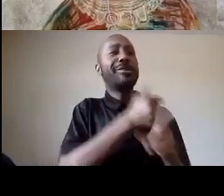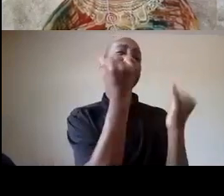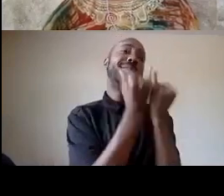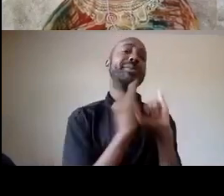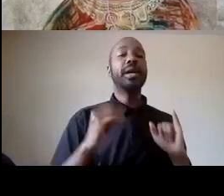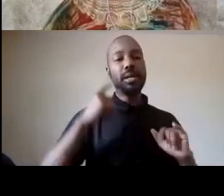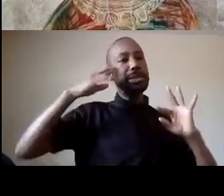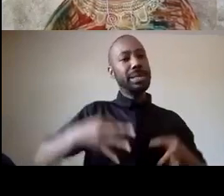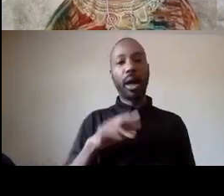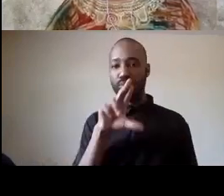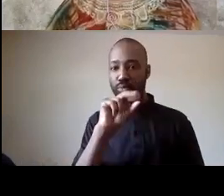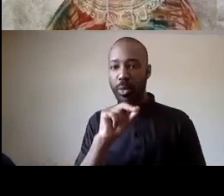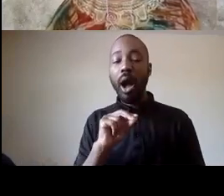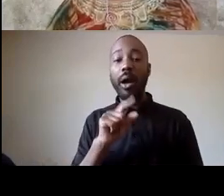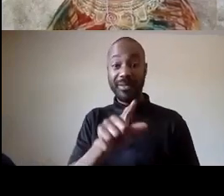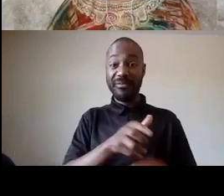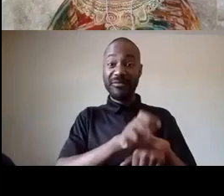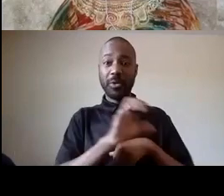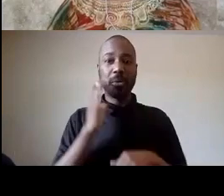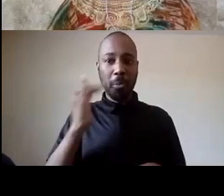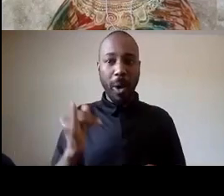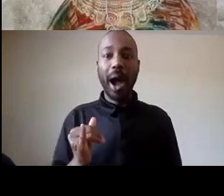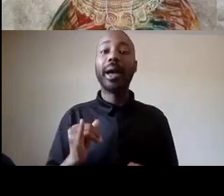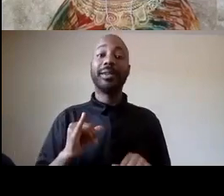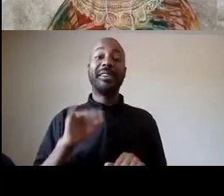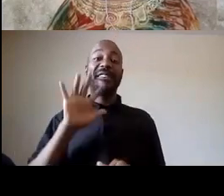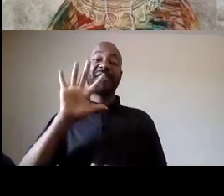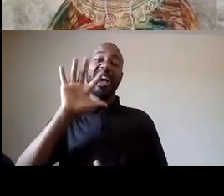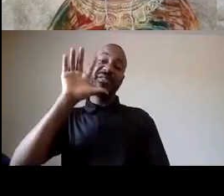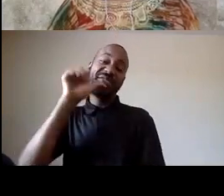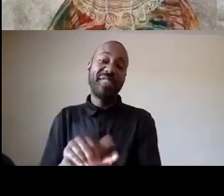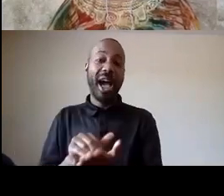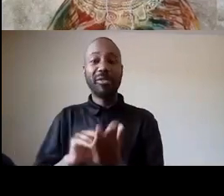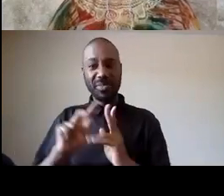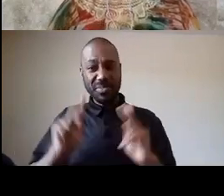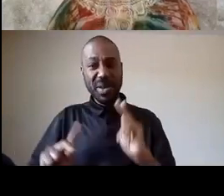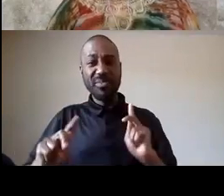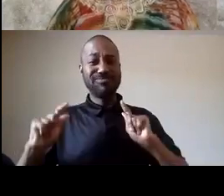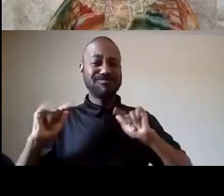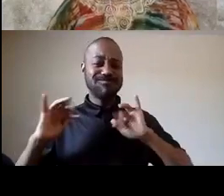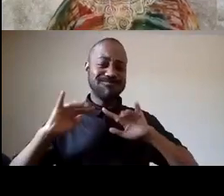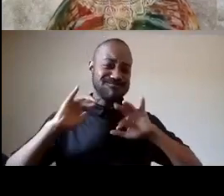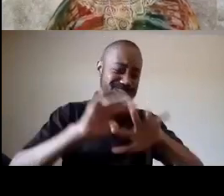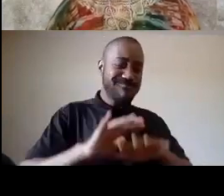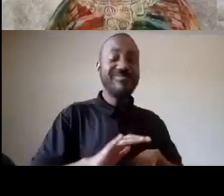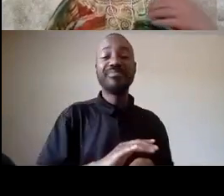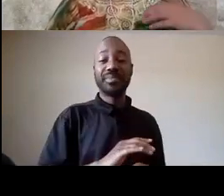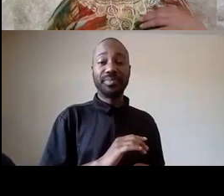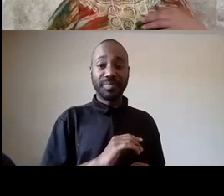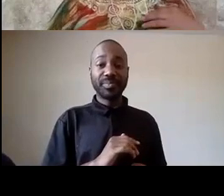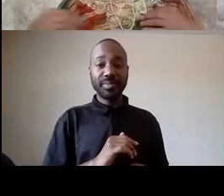showed up at his doorstep 5 000 folks strong last tuesday right and on the day he made that announcement we were about